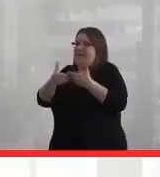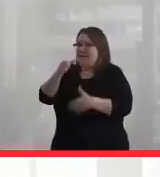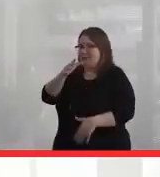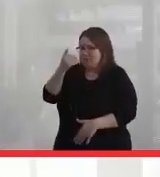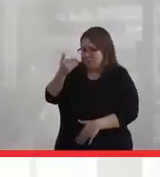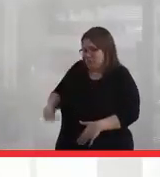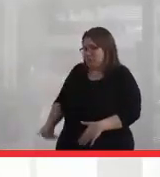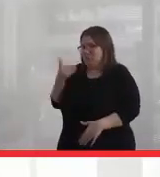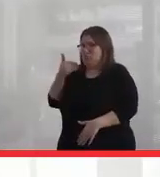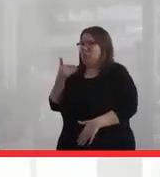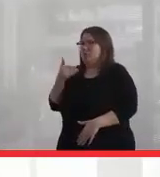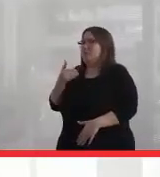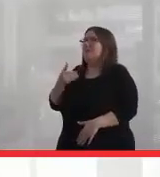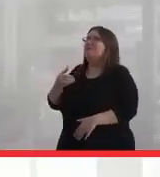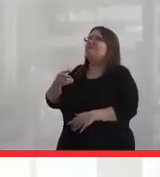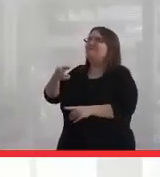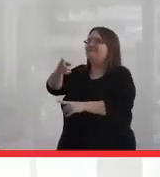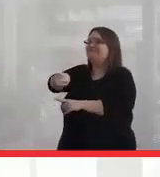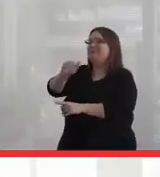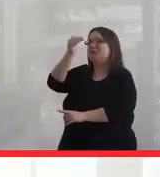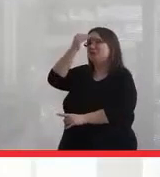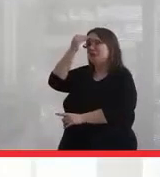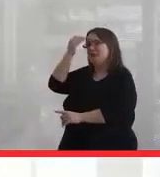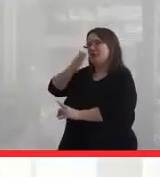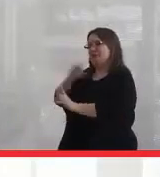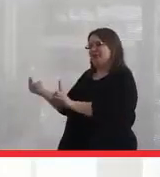and they knew that I was coming at this from a good place.